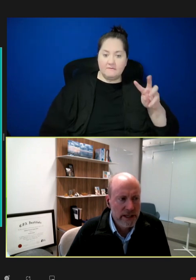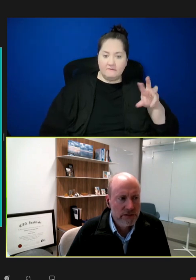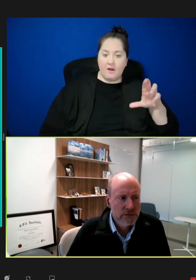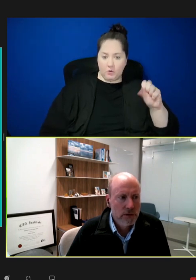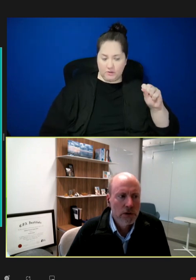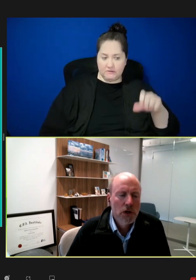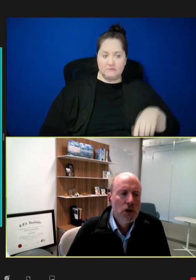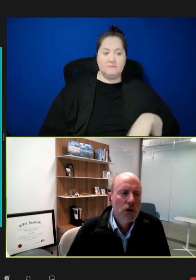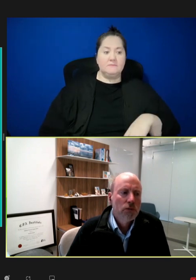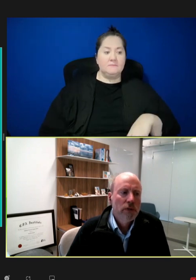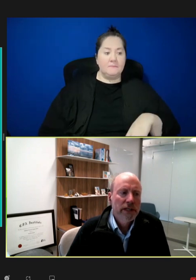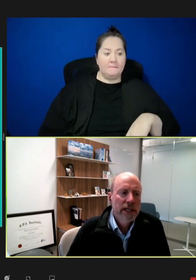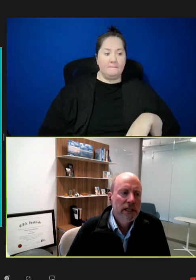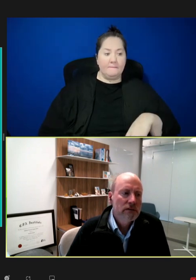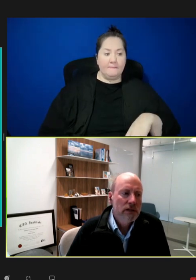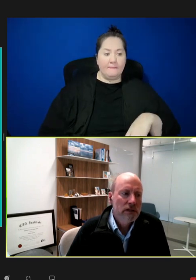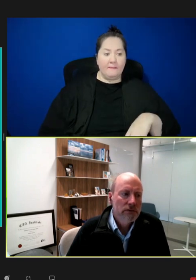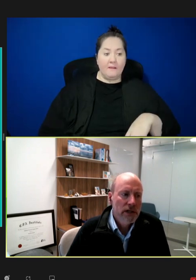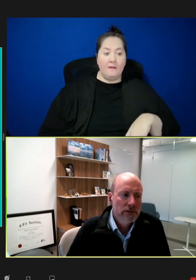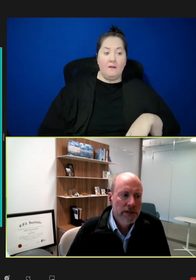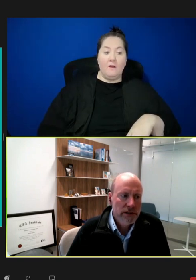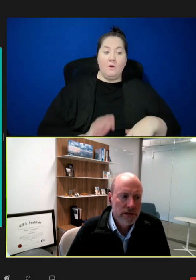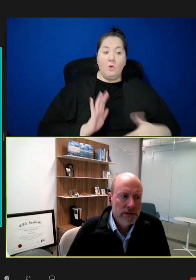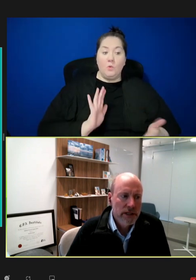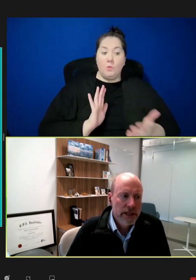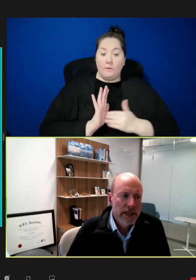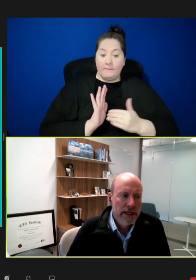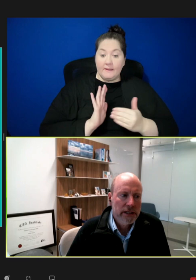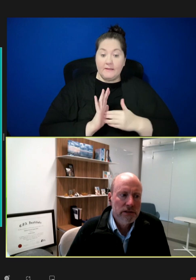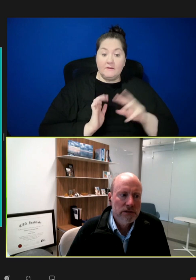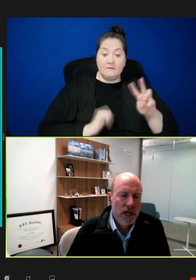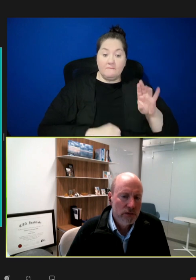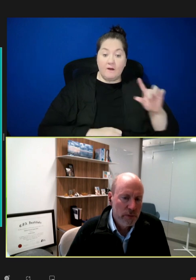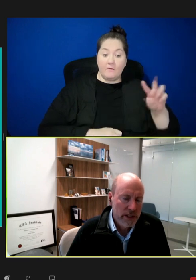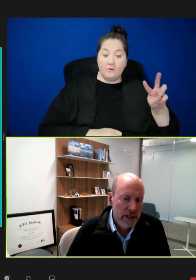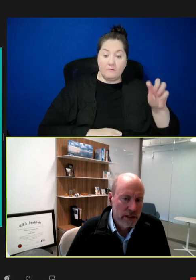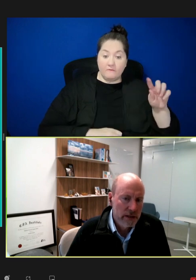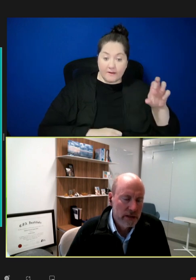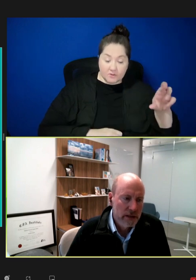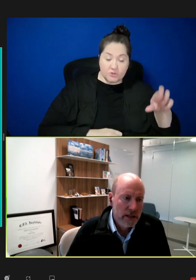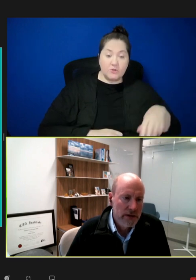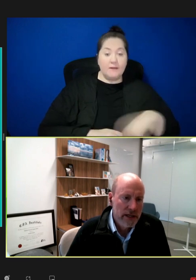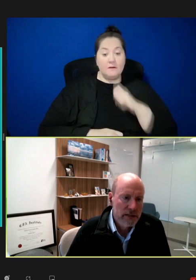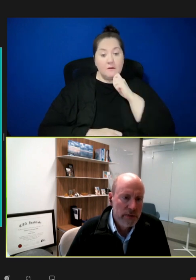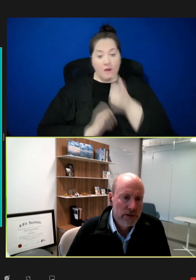And for replicating viral vector and non-replicating, that has been